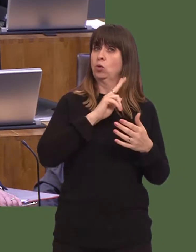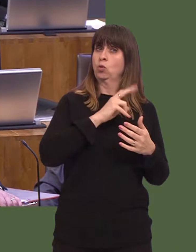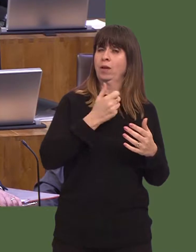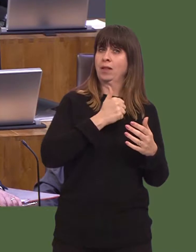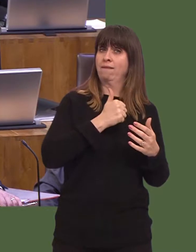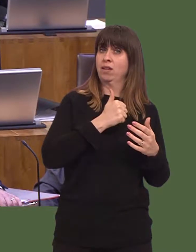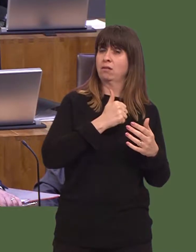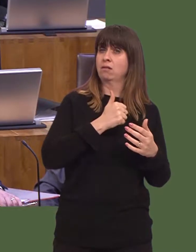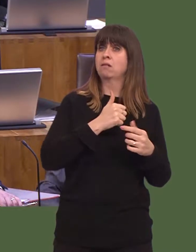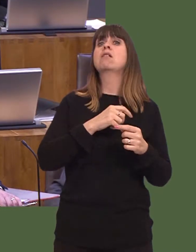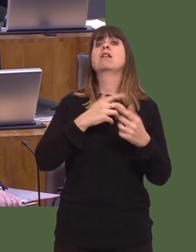in 2015.